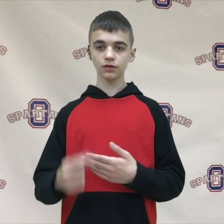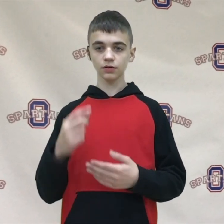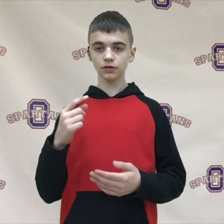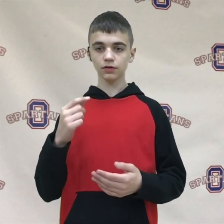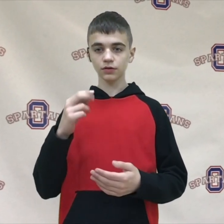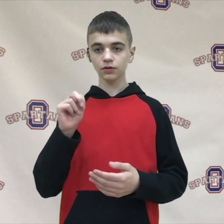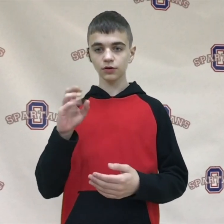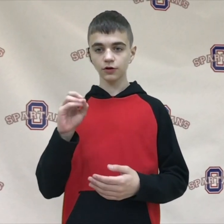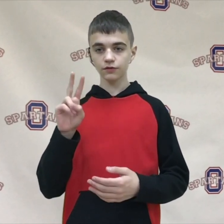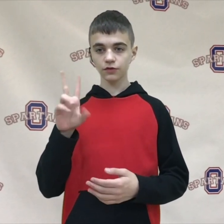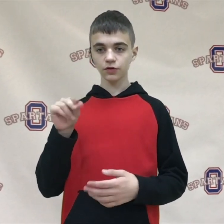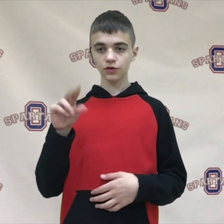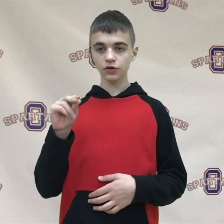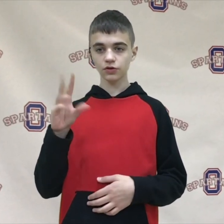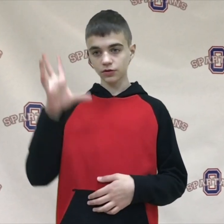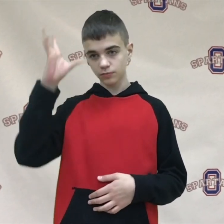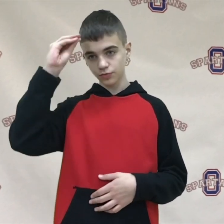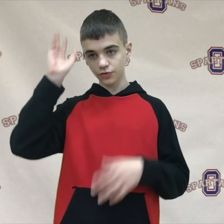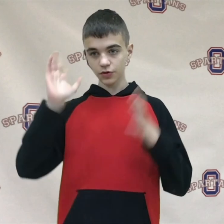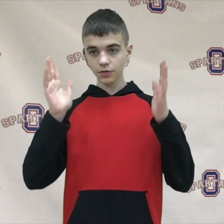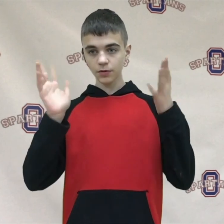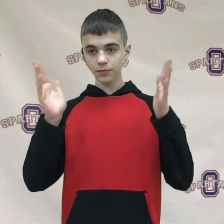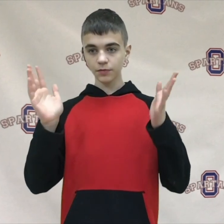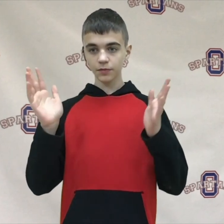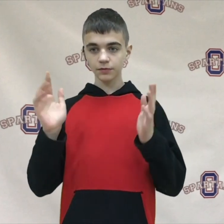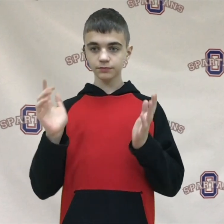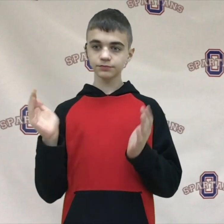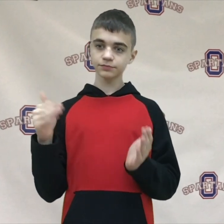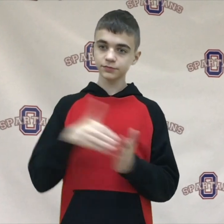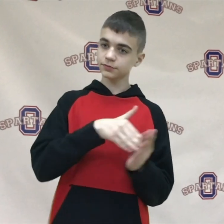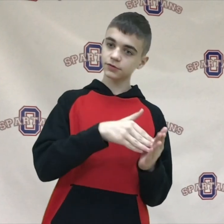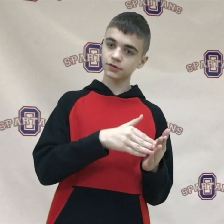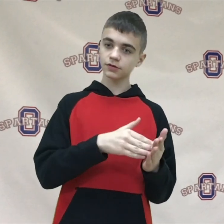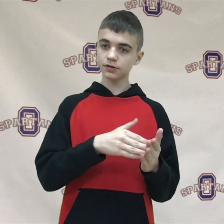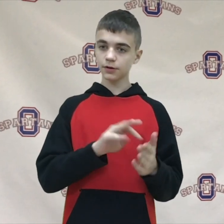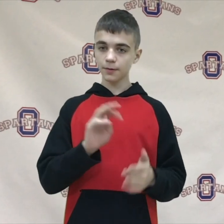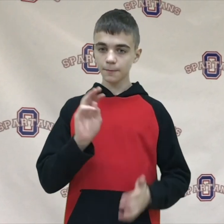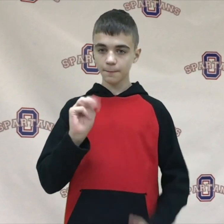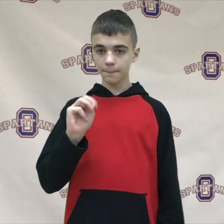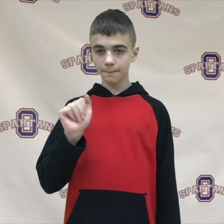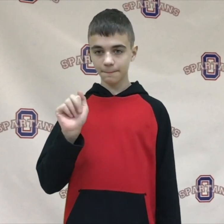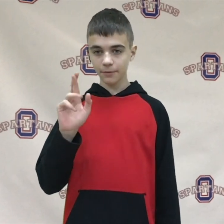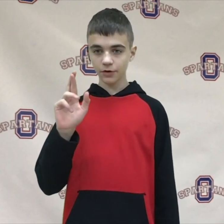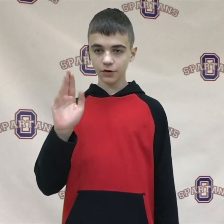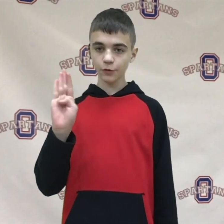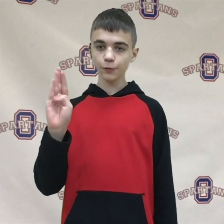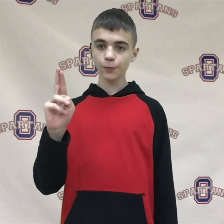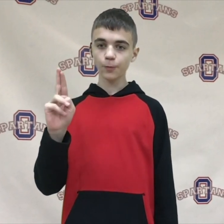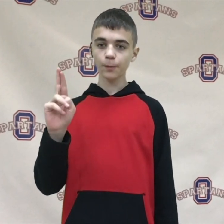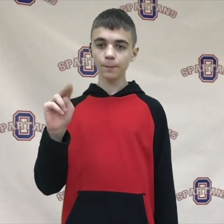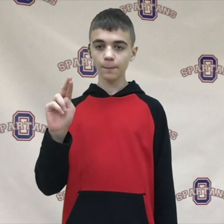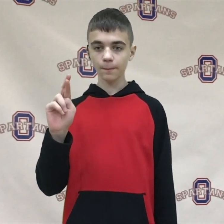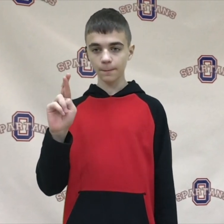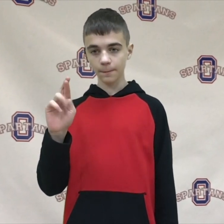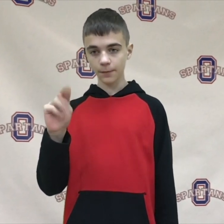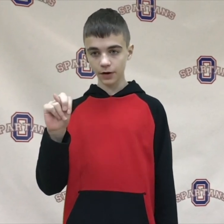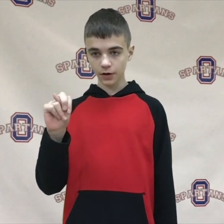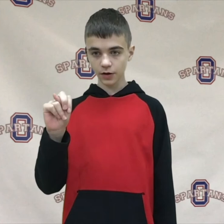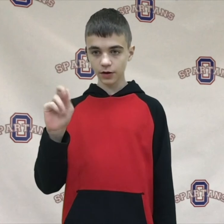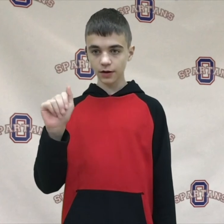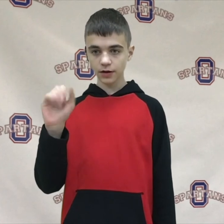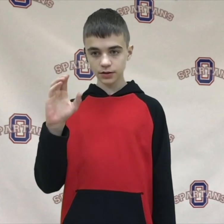Next week on November 30th the boys basketball team will be playing against Marburn Academy.